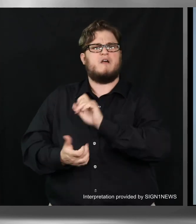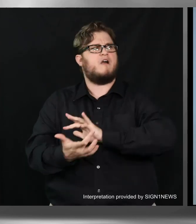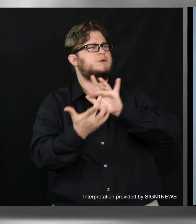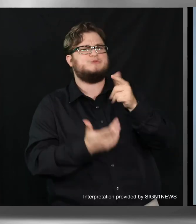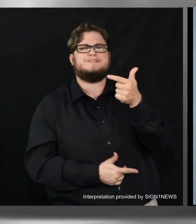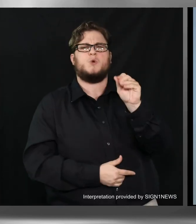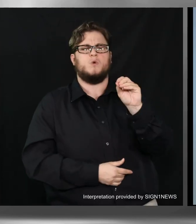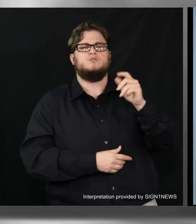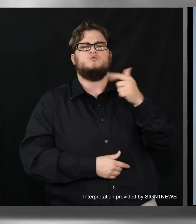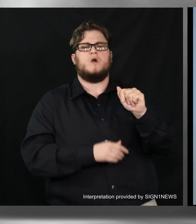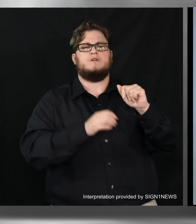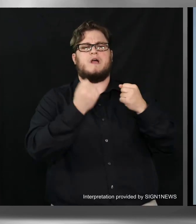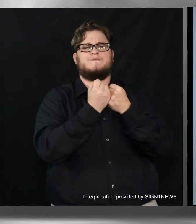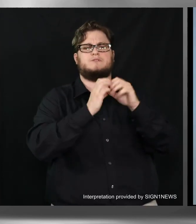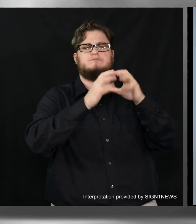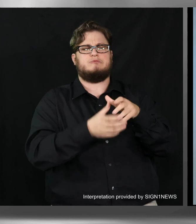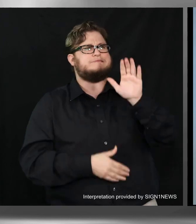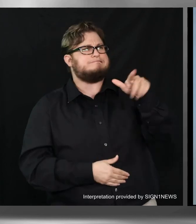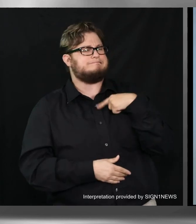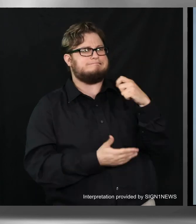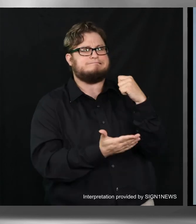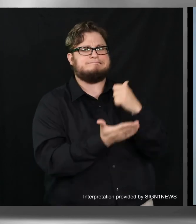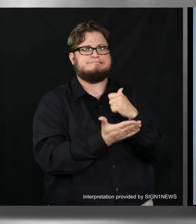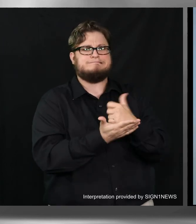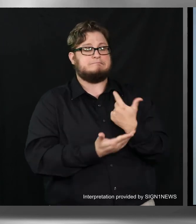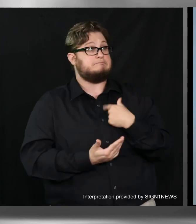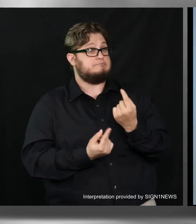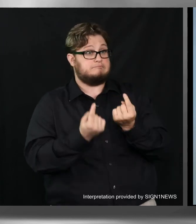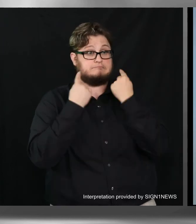If you have trouble registering to vote, requesting an absentee ballot,